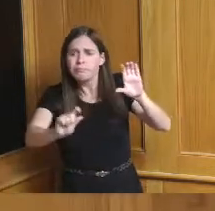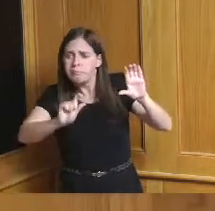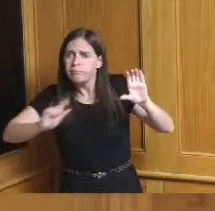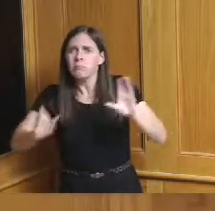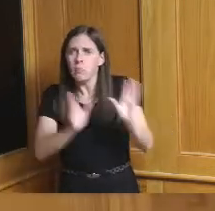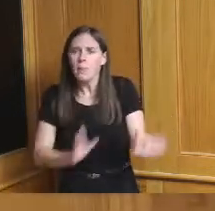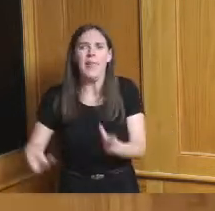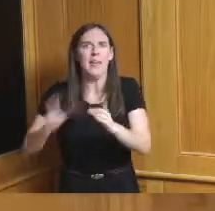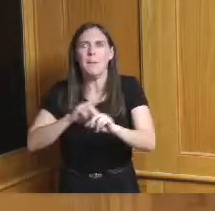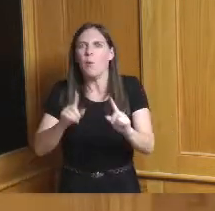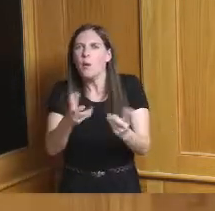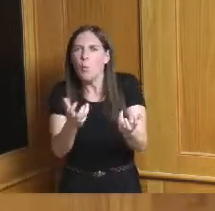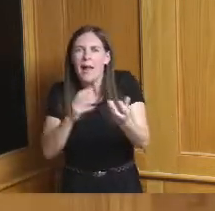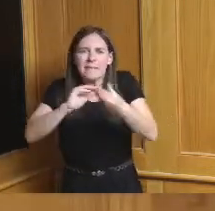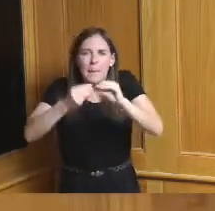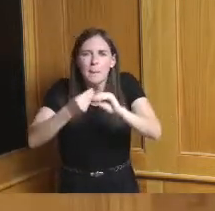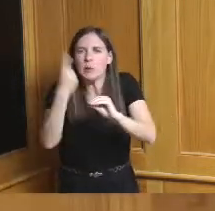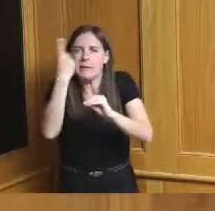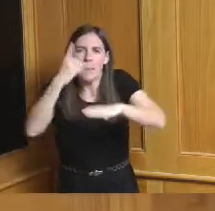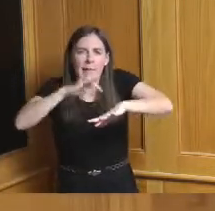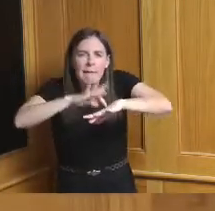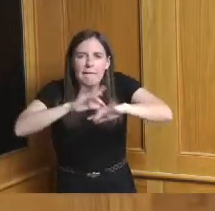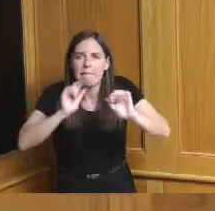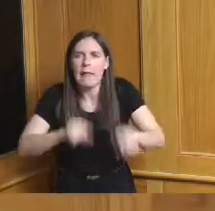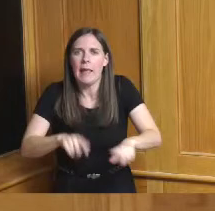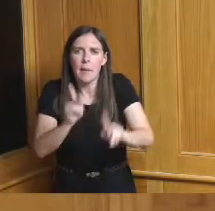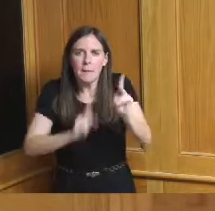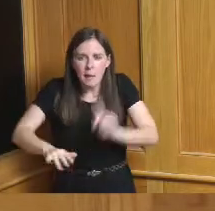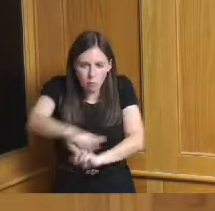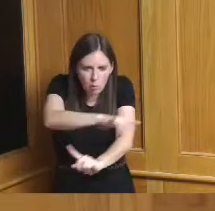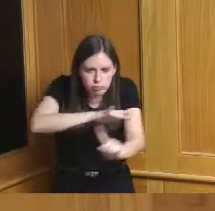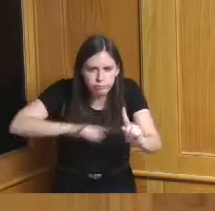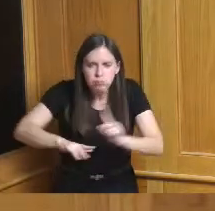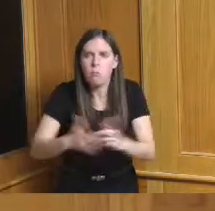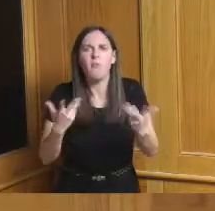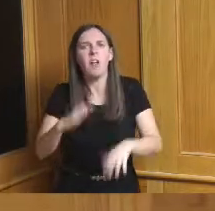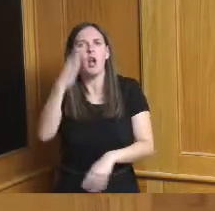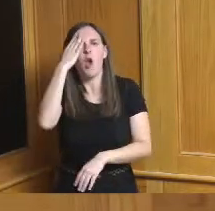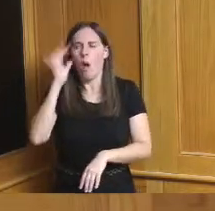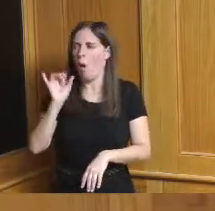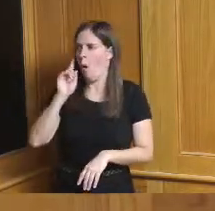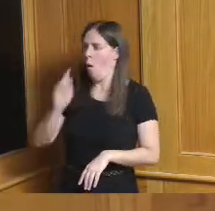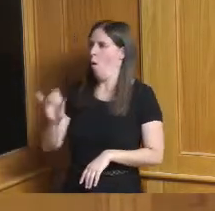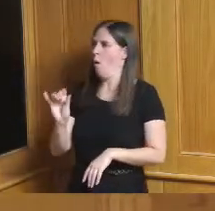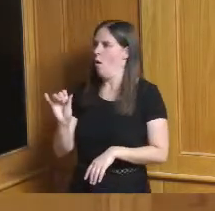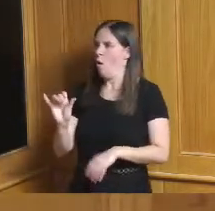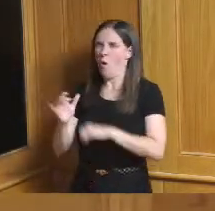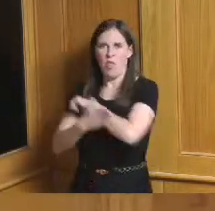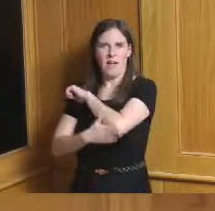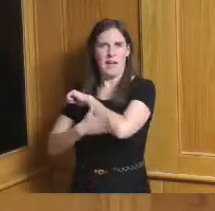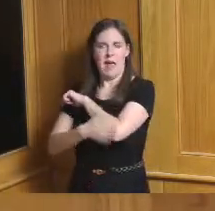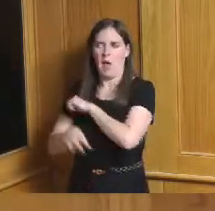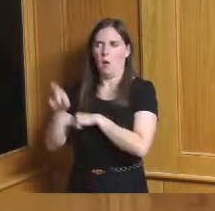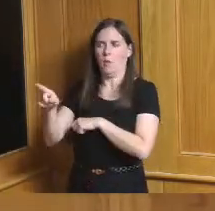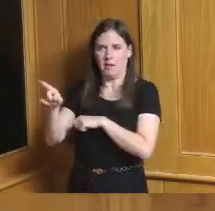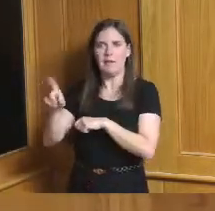can touch and feel that everybody that's around there says oh wow the county did something out